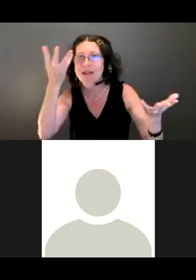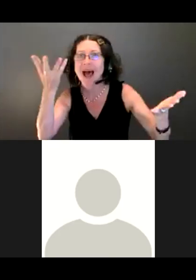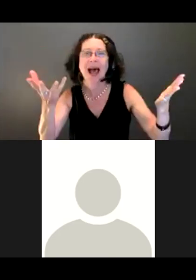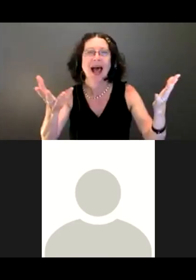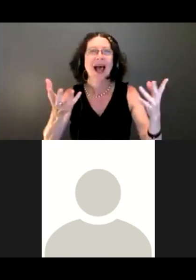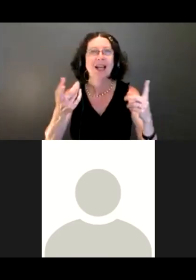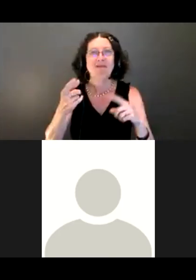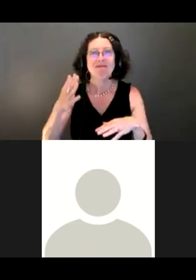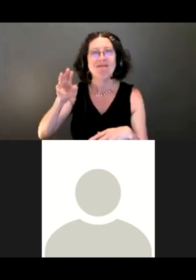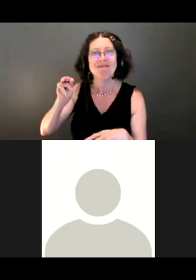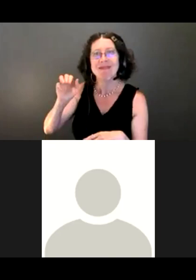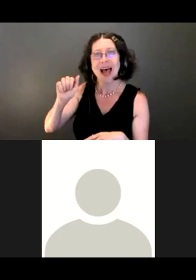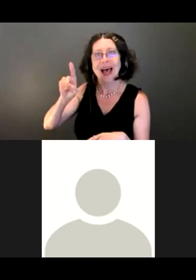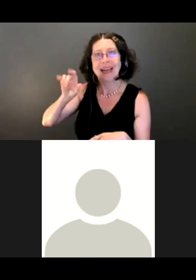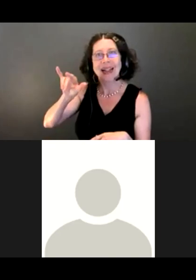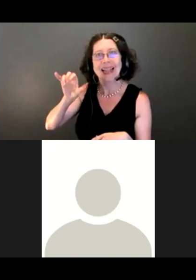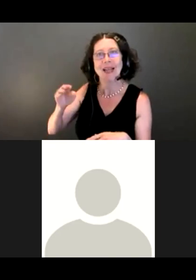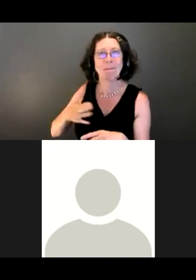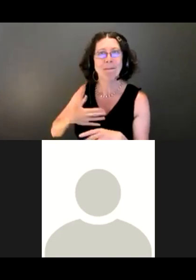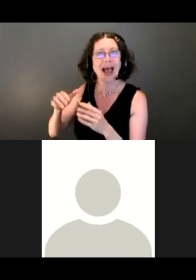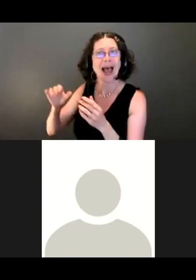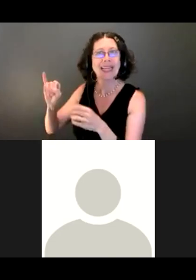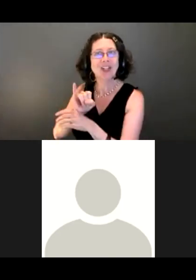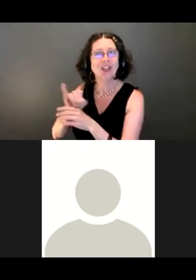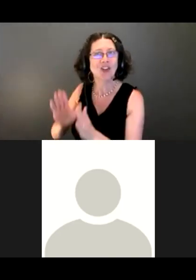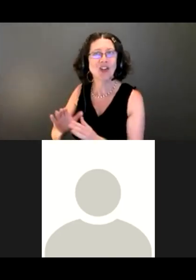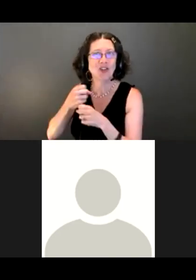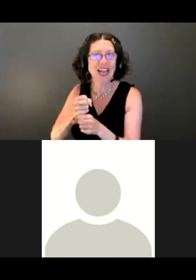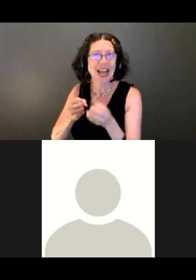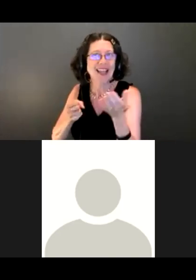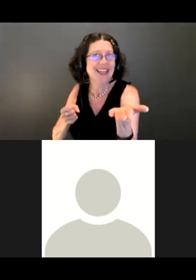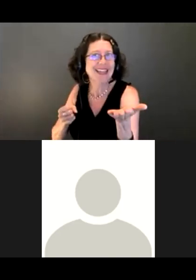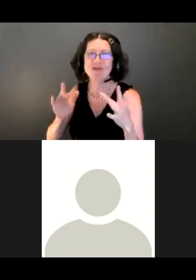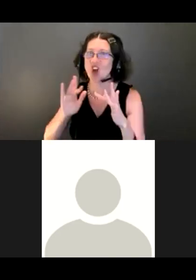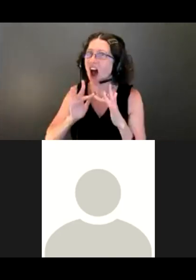these. You can actually visit that. There's a survey associated with it that asks you some of these same questions.